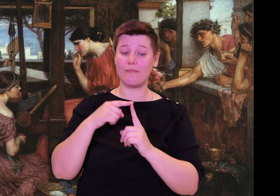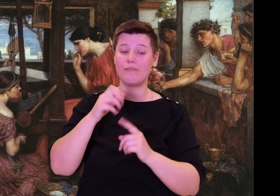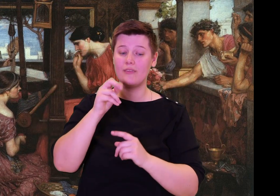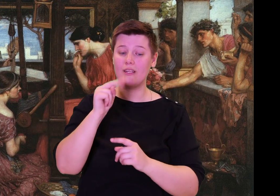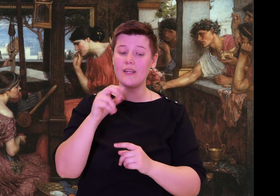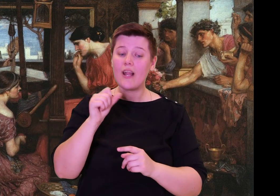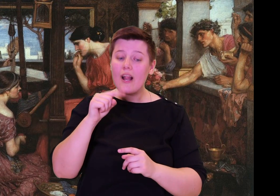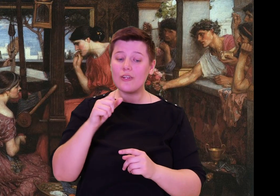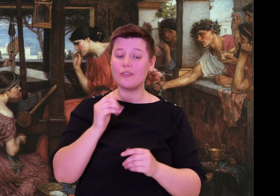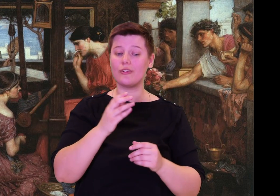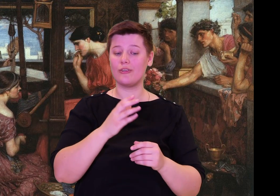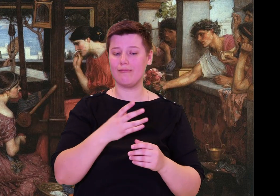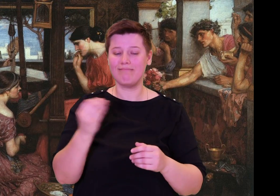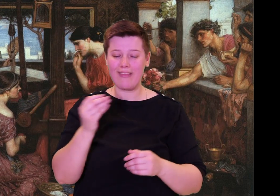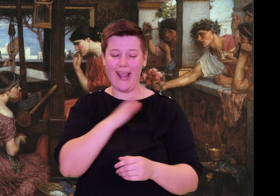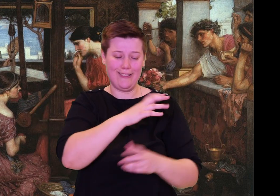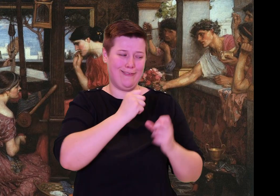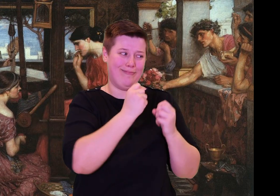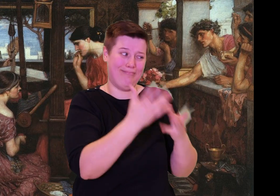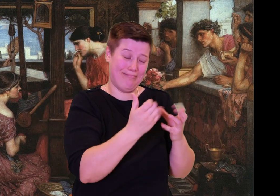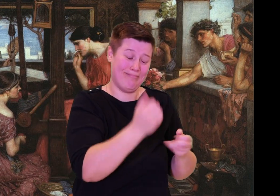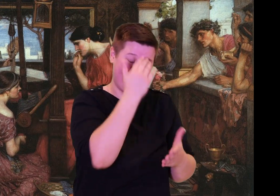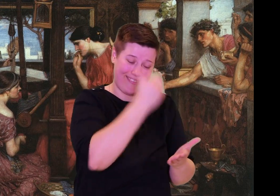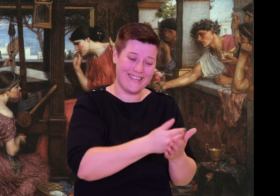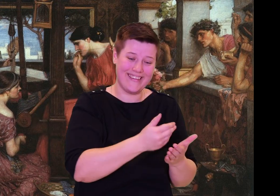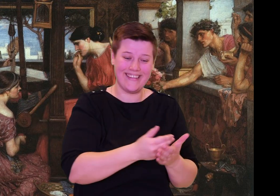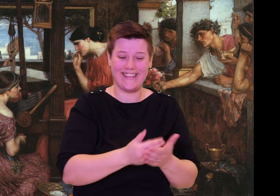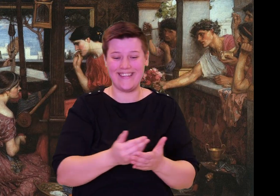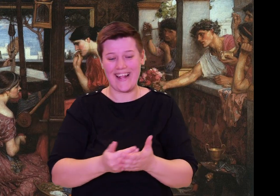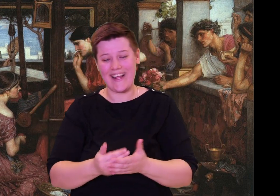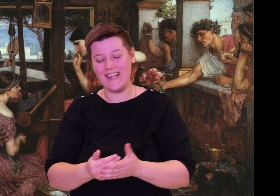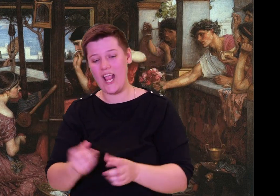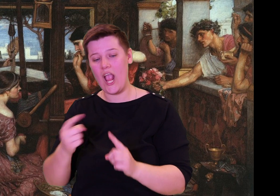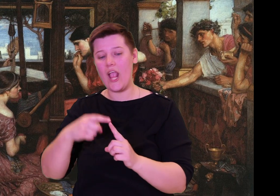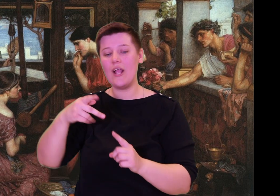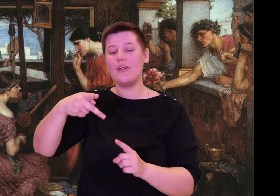Athena was impressed with his good manners, because he rightly gave it first to her.